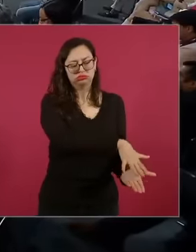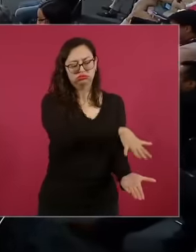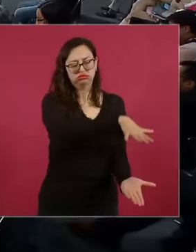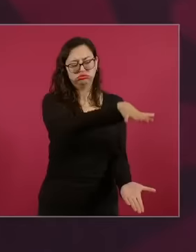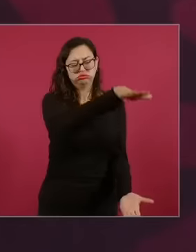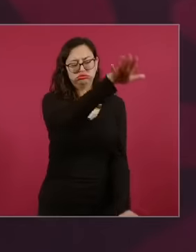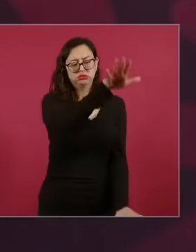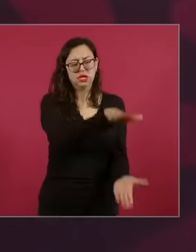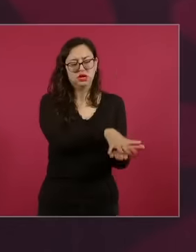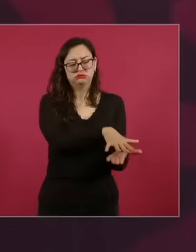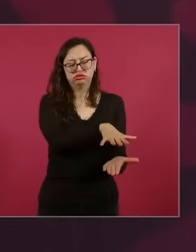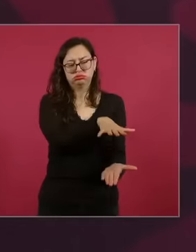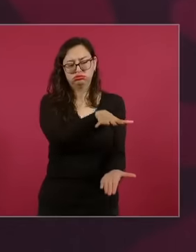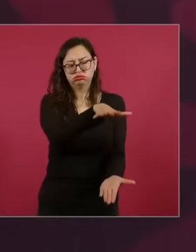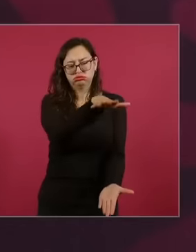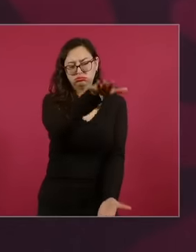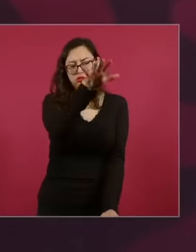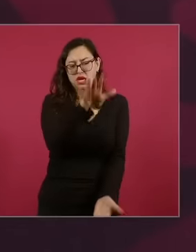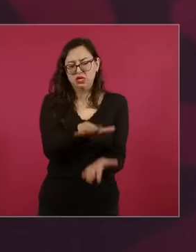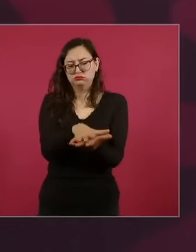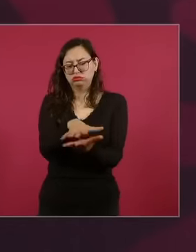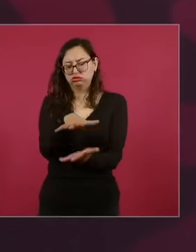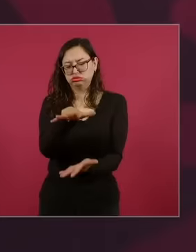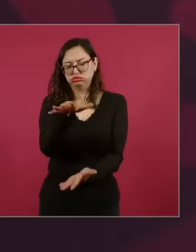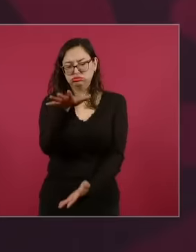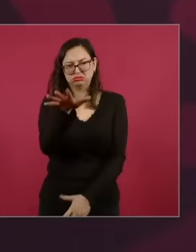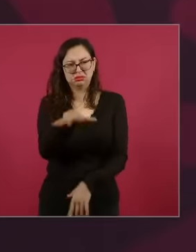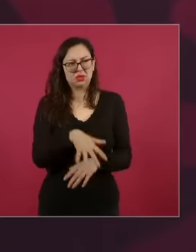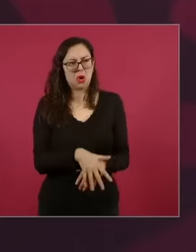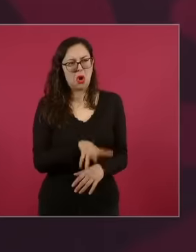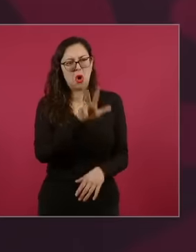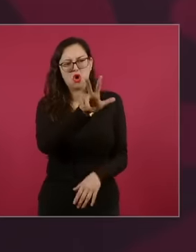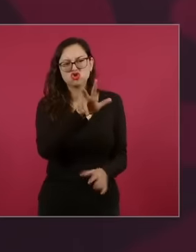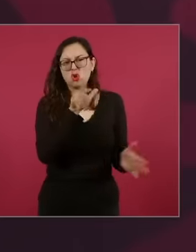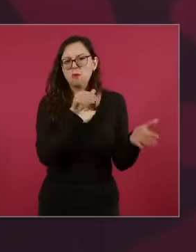6,8000 copies ,